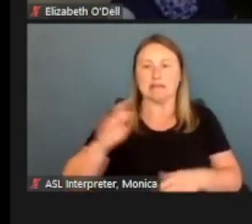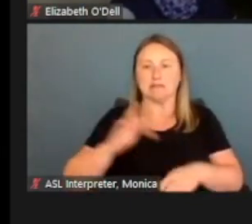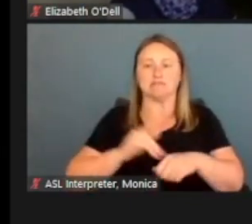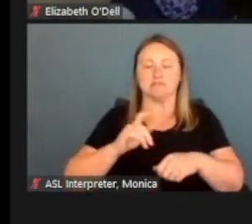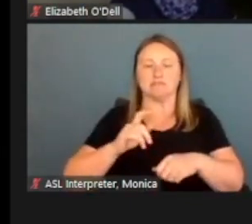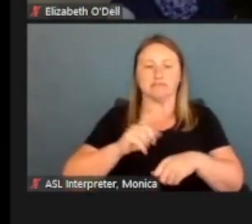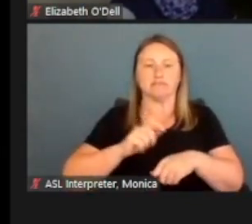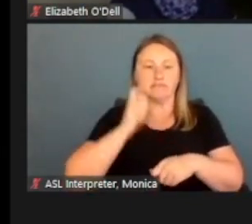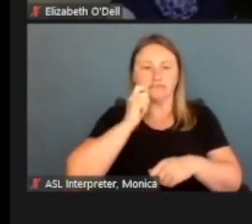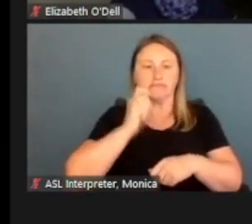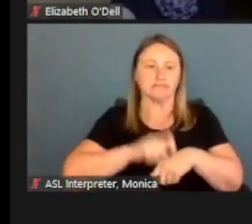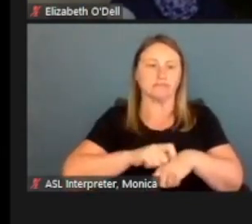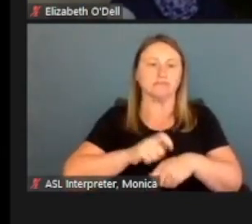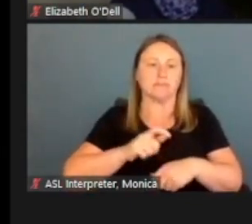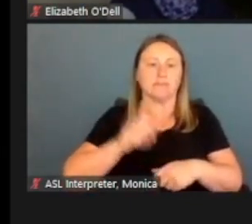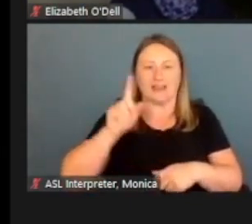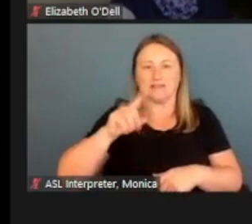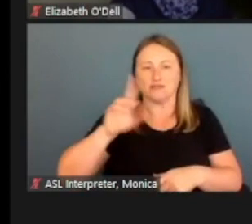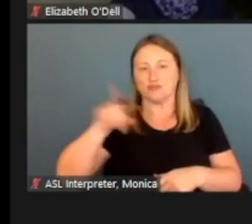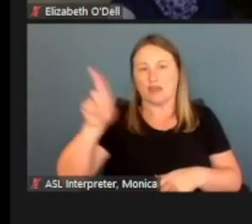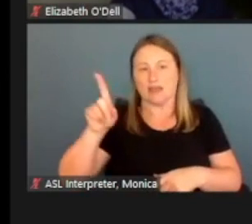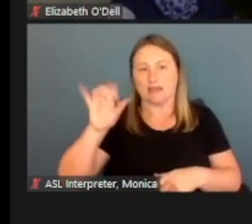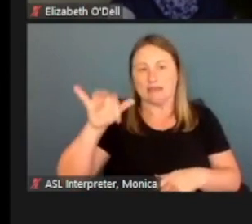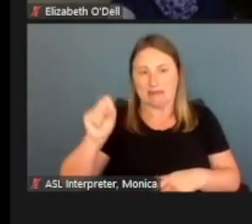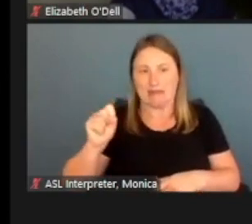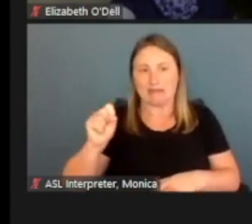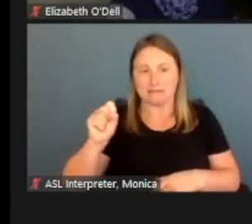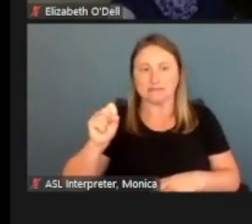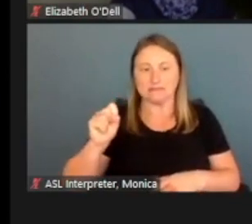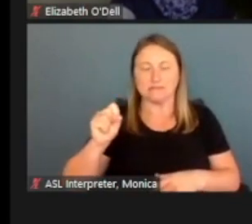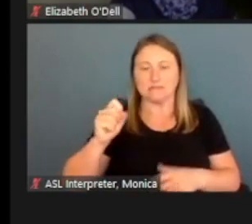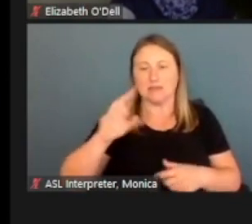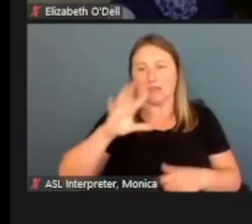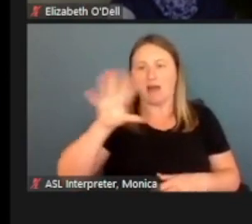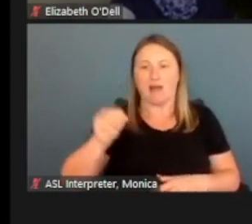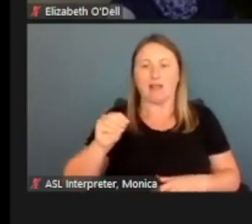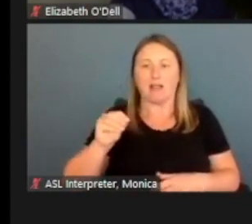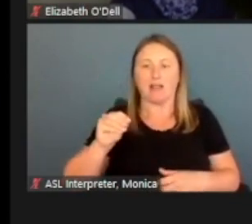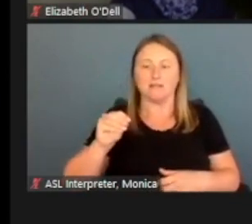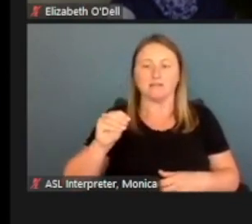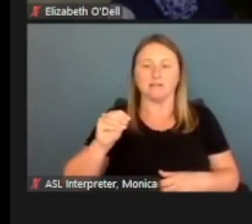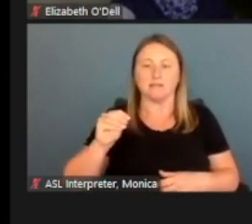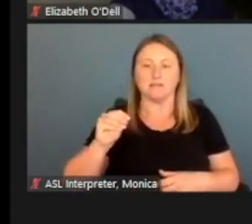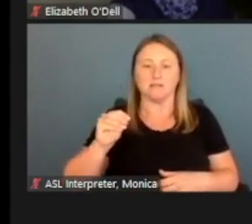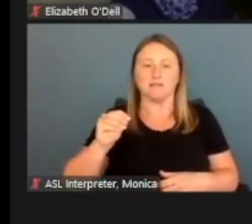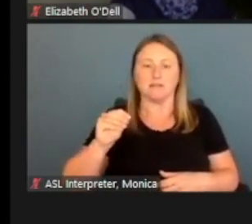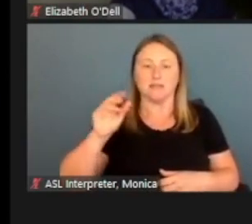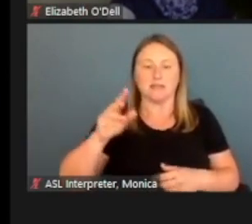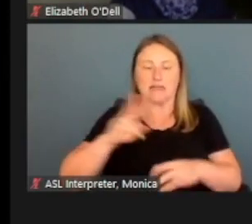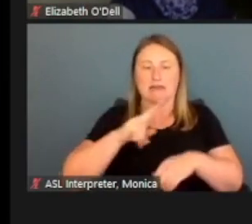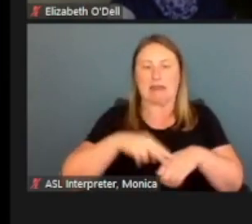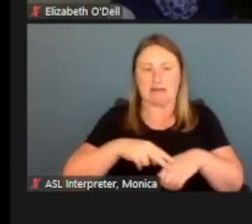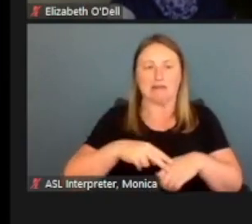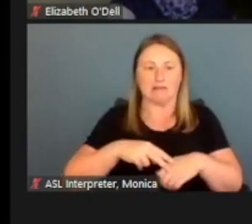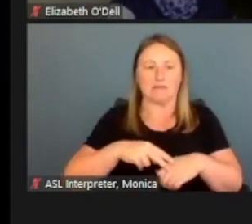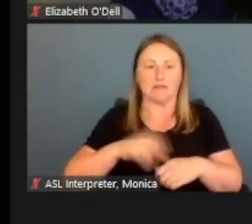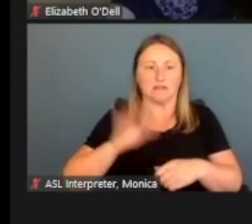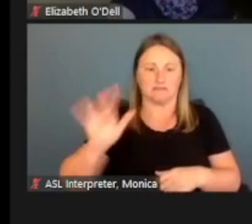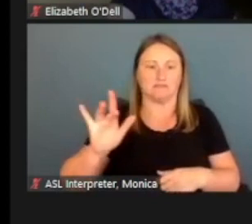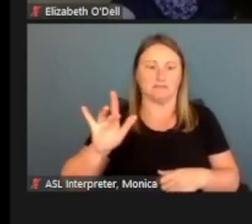And by checking that as, Yes, then we get the questions on if they're offender recognized Tribe member,